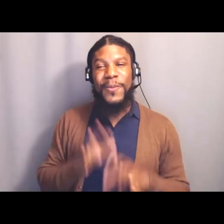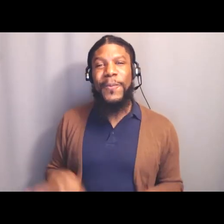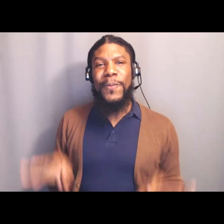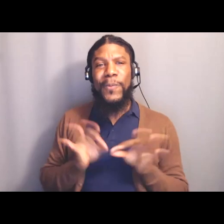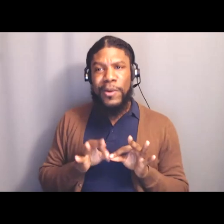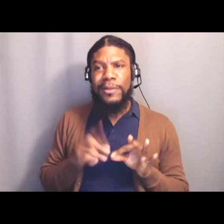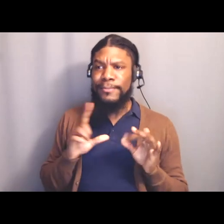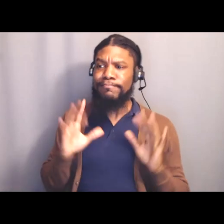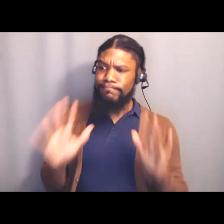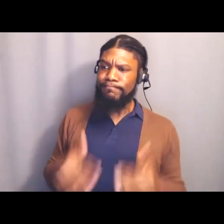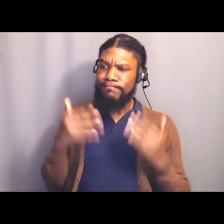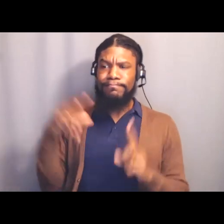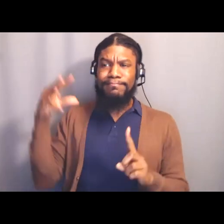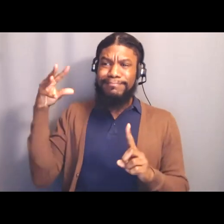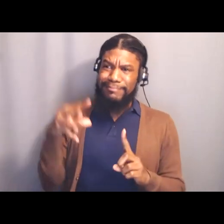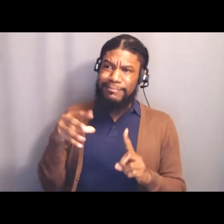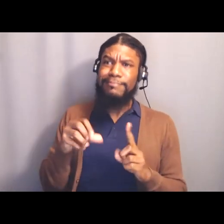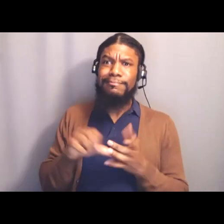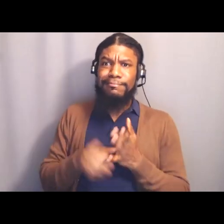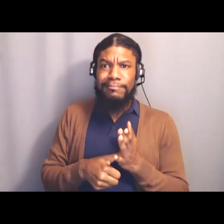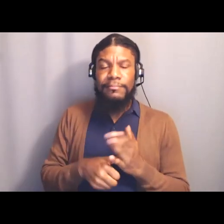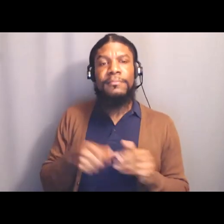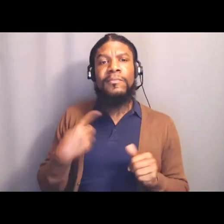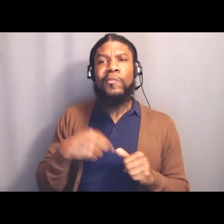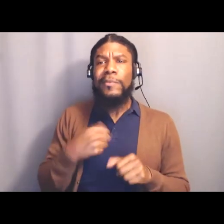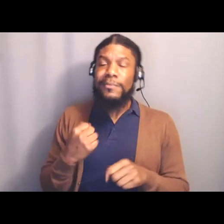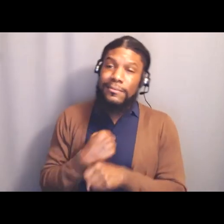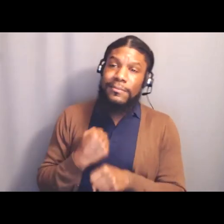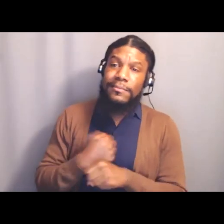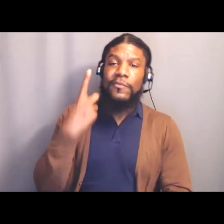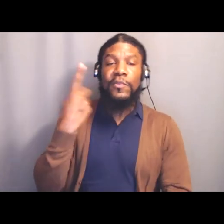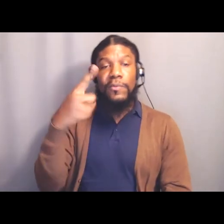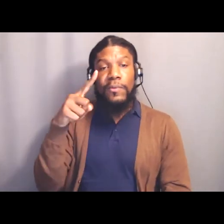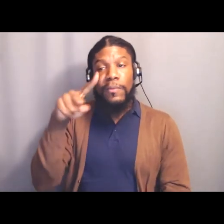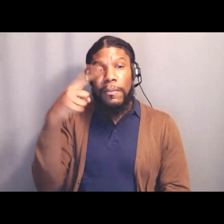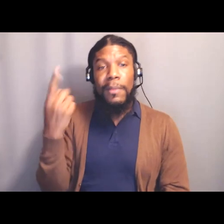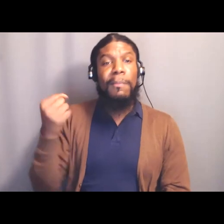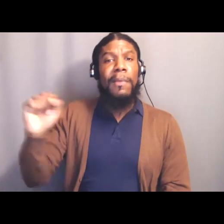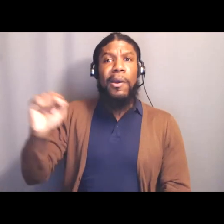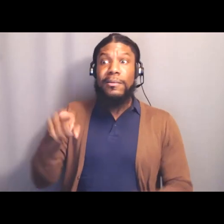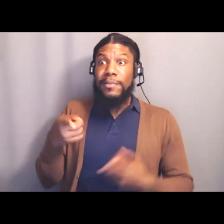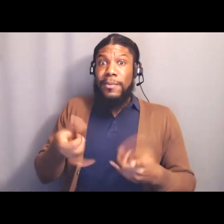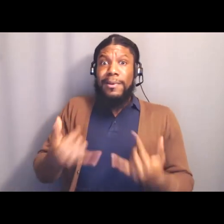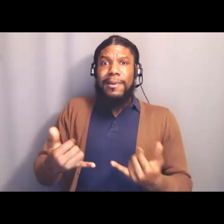we have to remember that Black Power is happening now, It's not just books that were written in 1967,